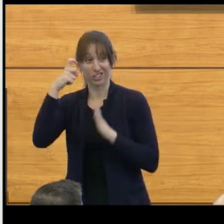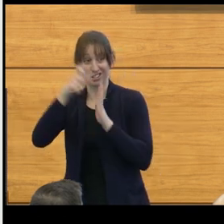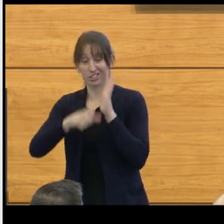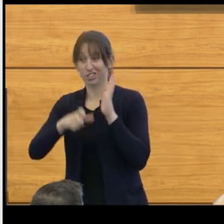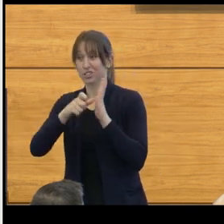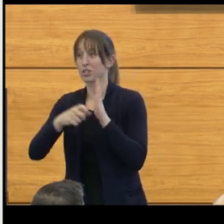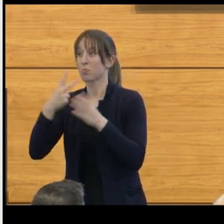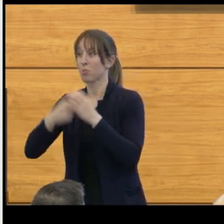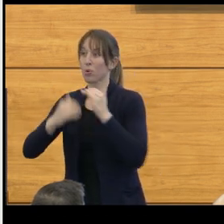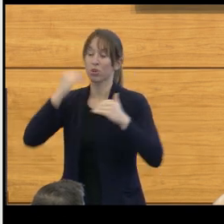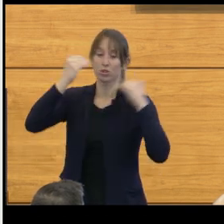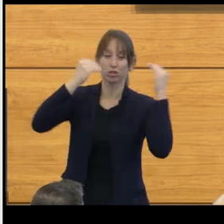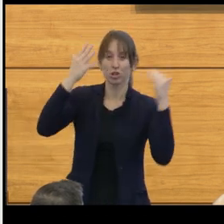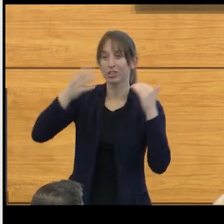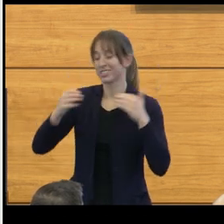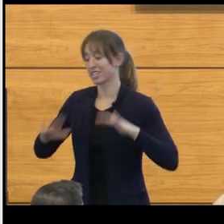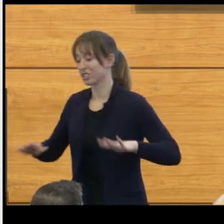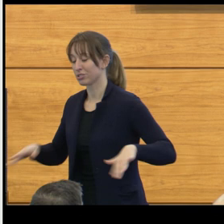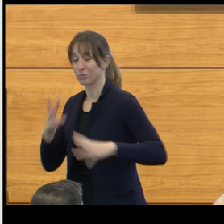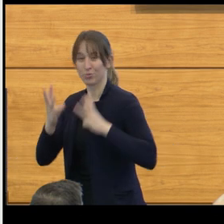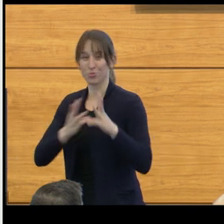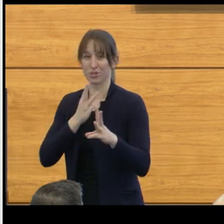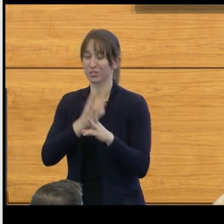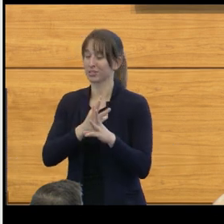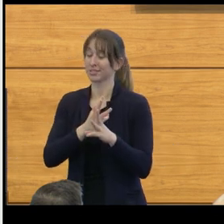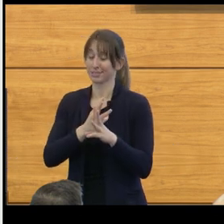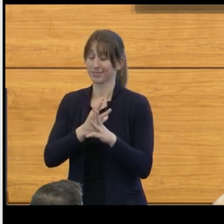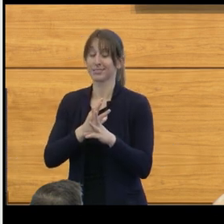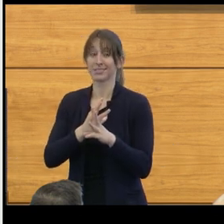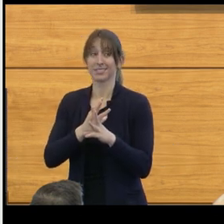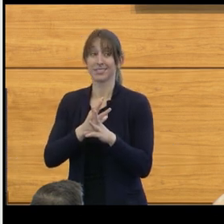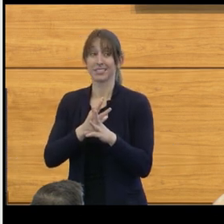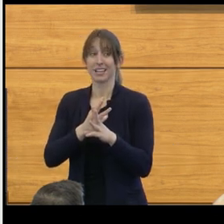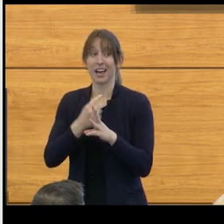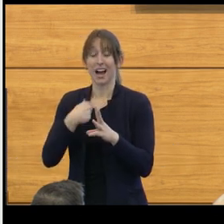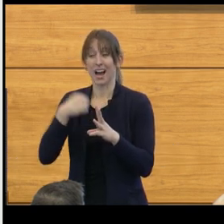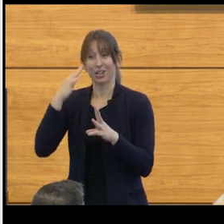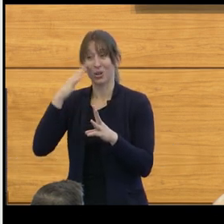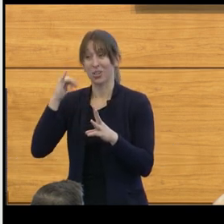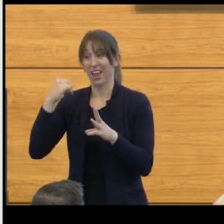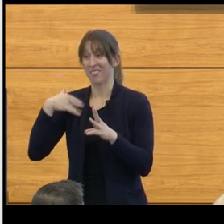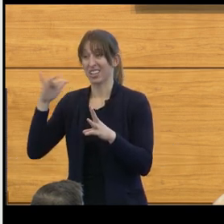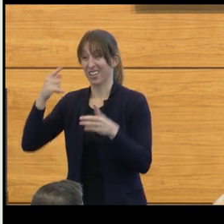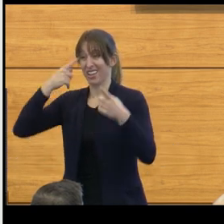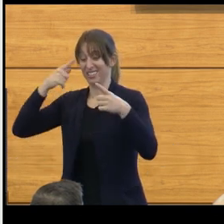and pediatric world, I can assure you that getting a consent form from an adult